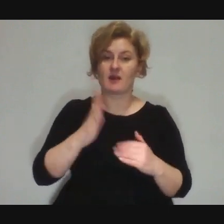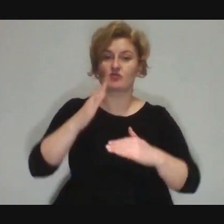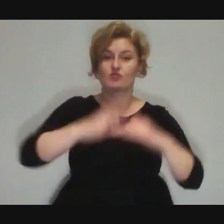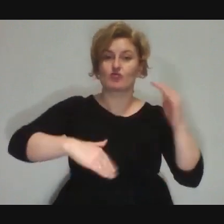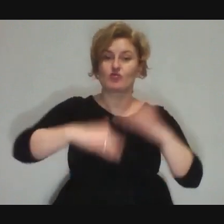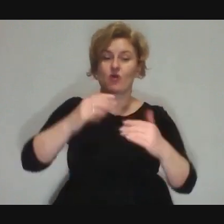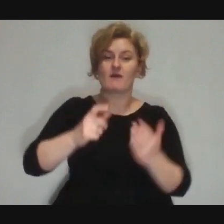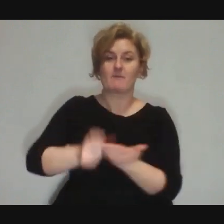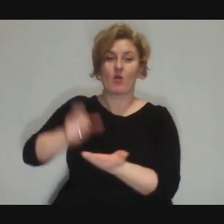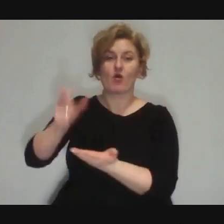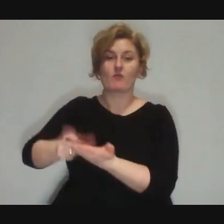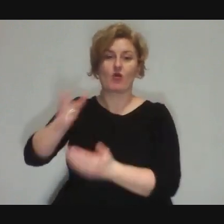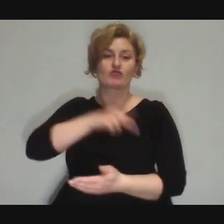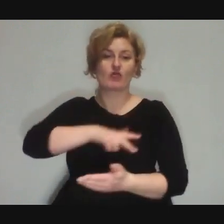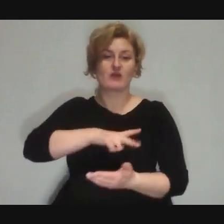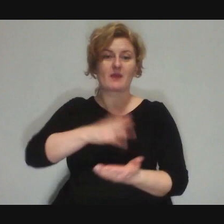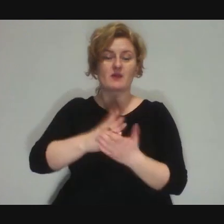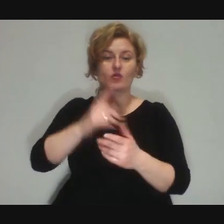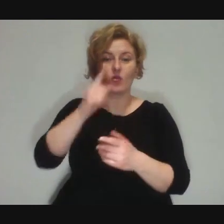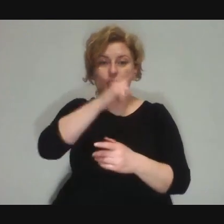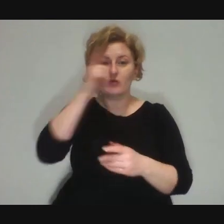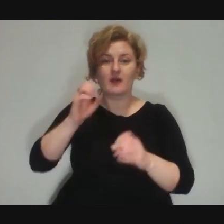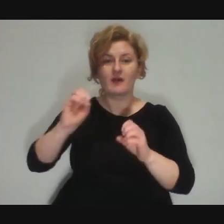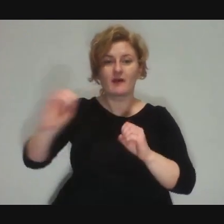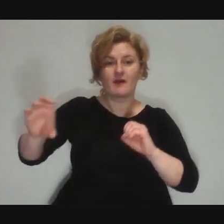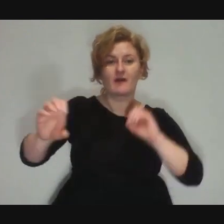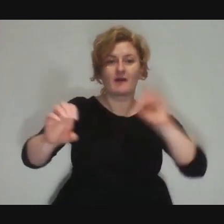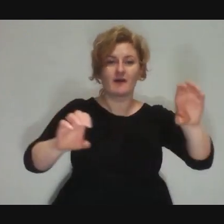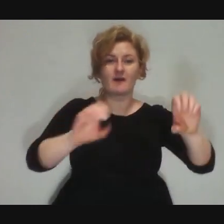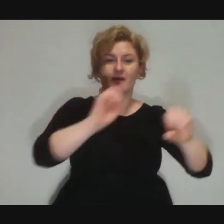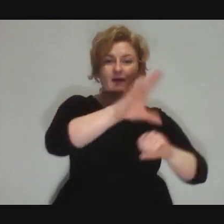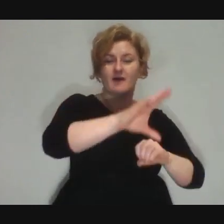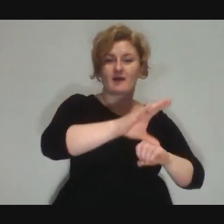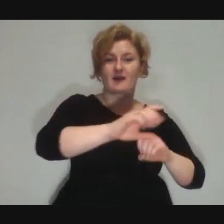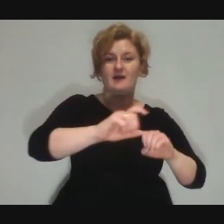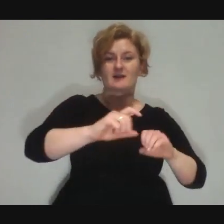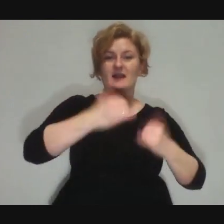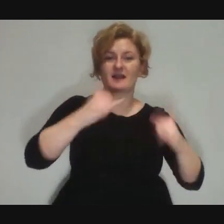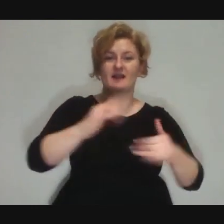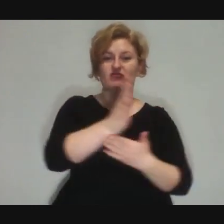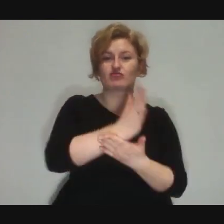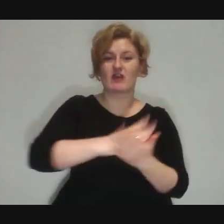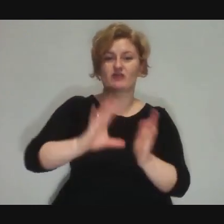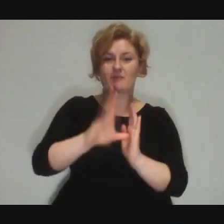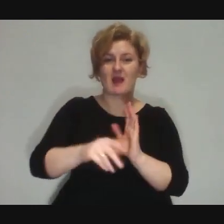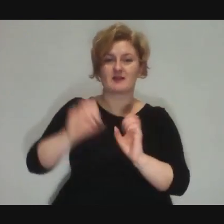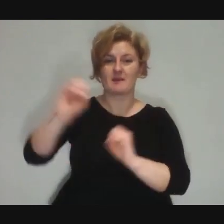but you distribute people in other parts of the city, introduce them,